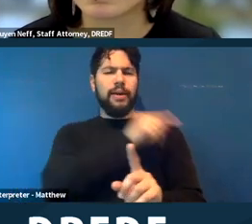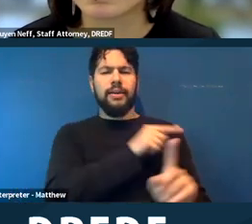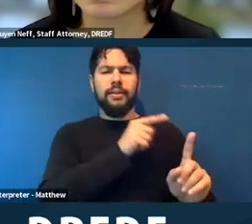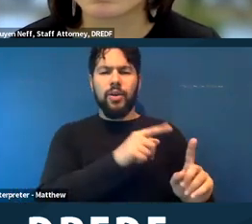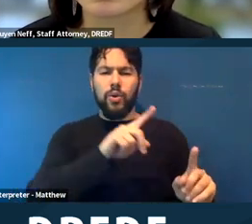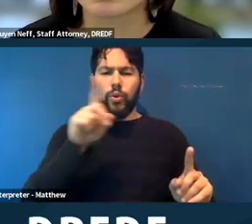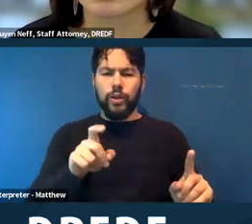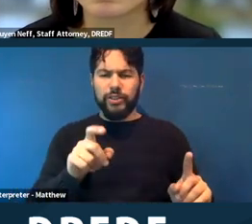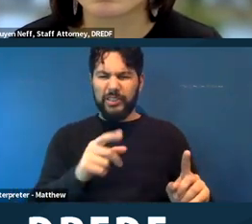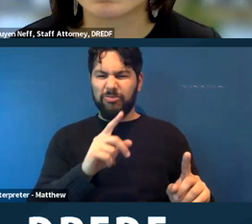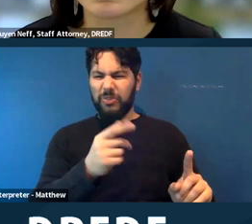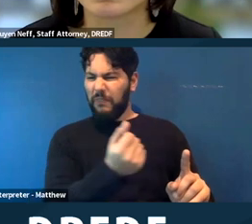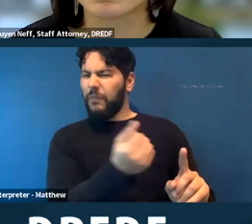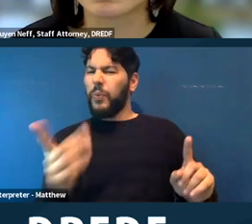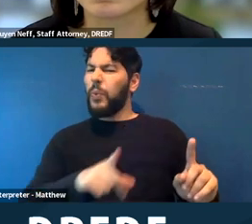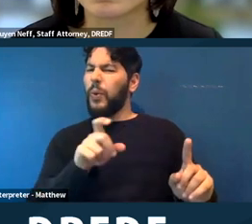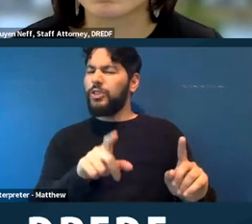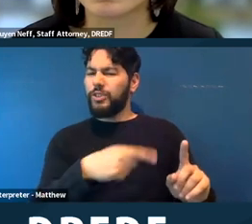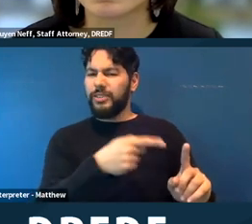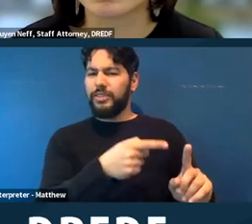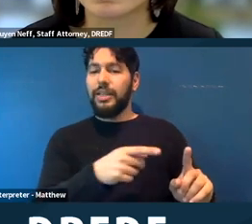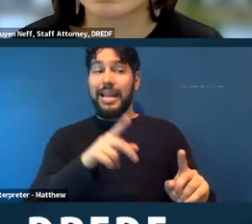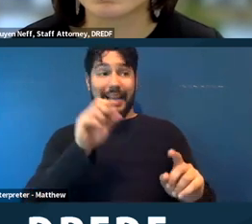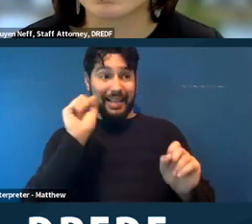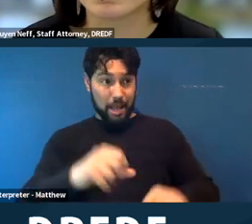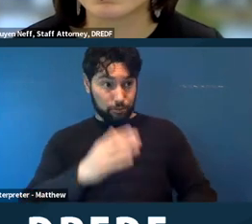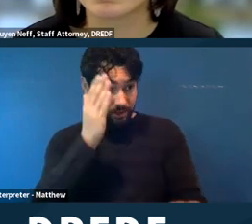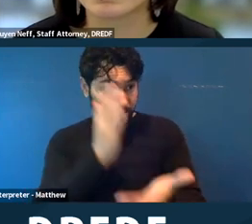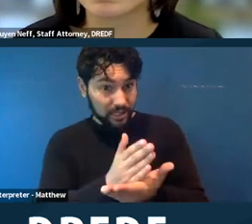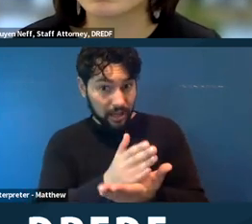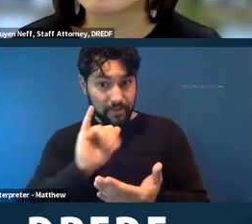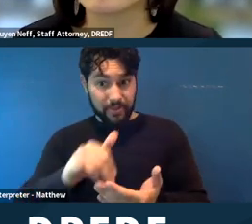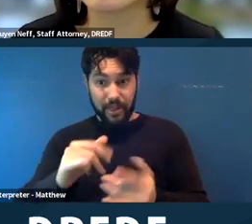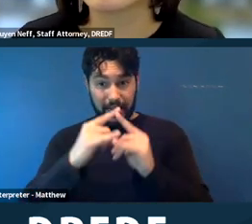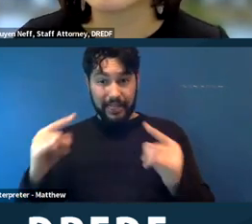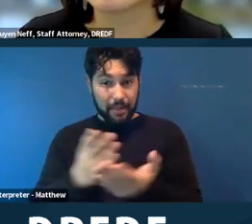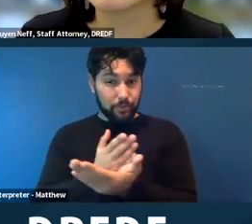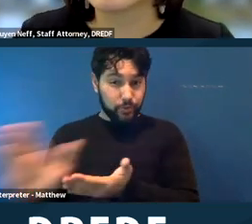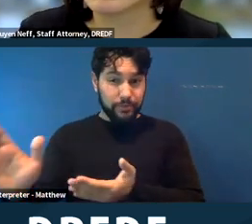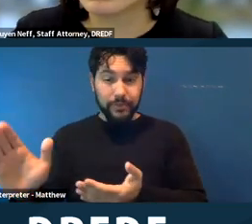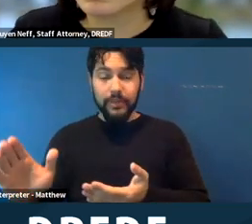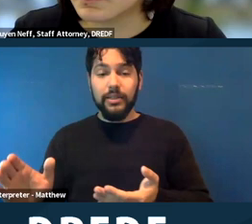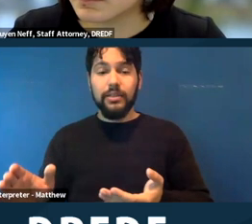whether or not you can stop a sweep from happening altogether with a reasonable accommodation theory,